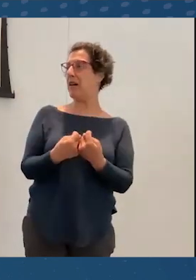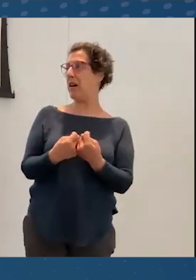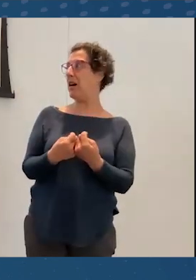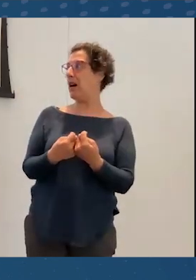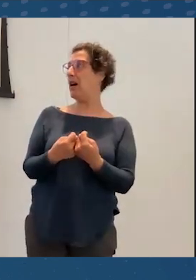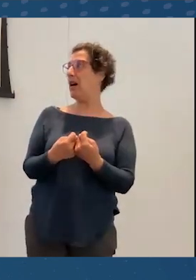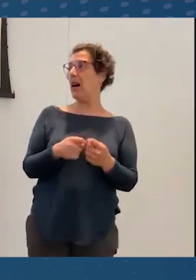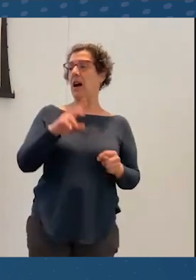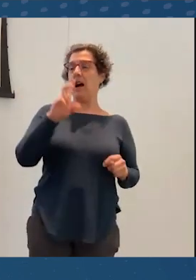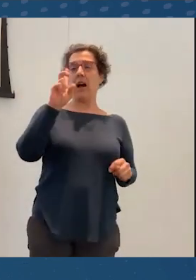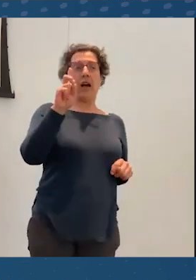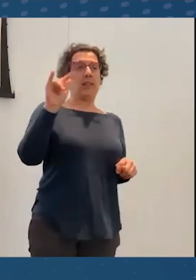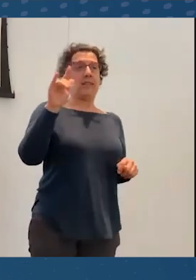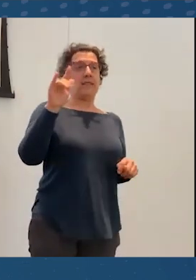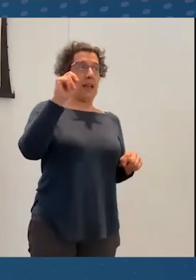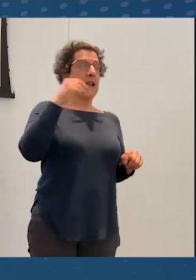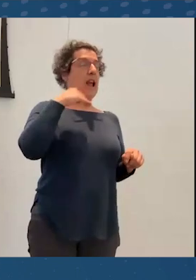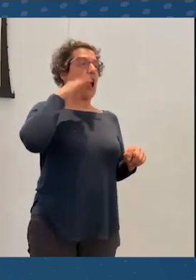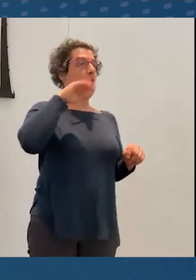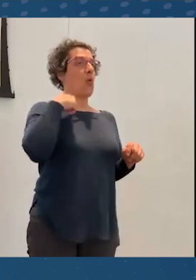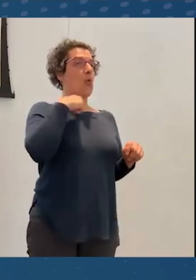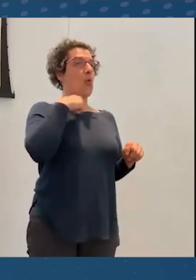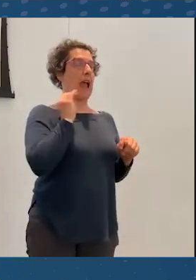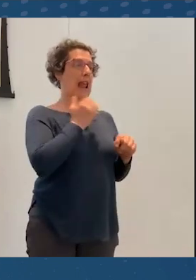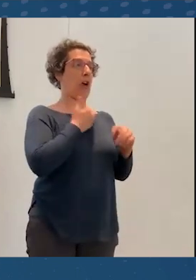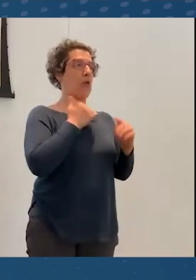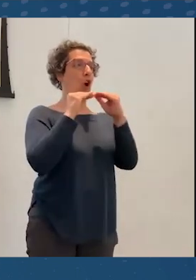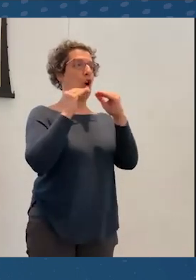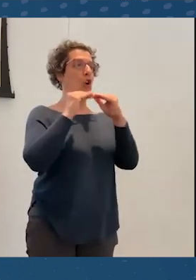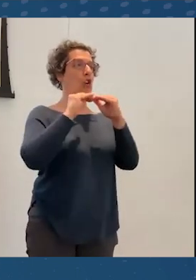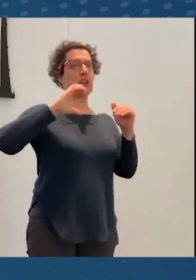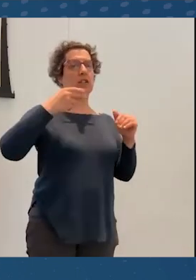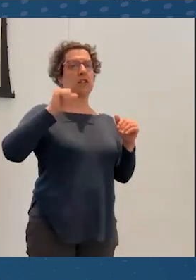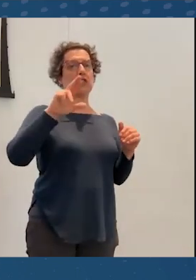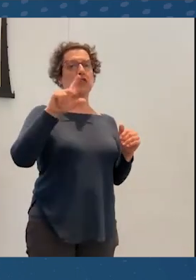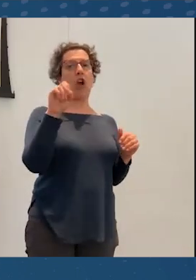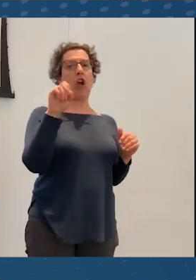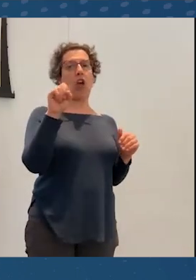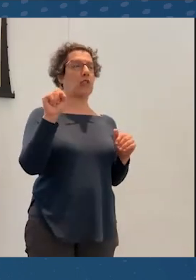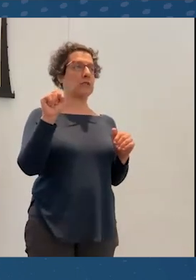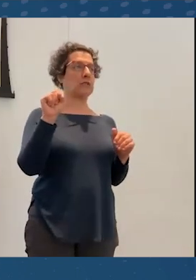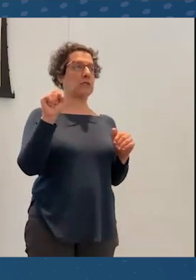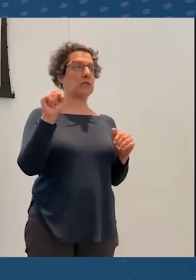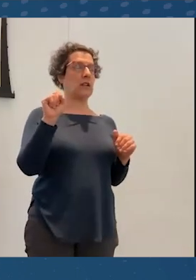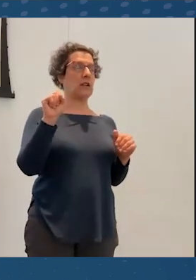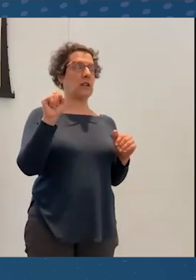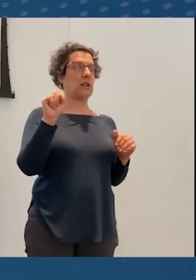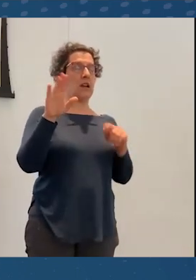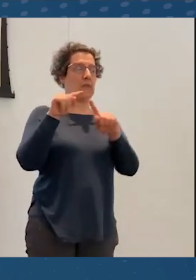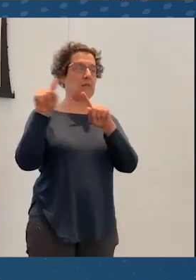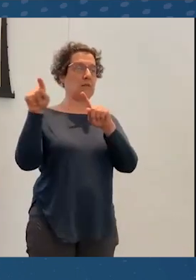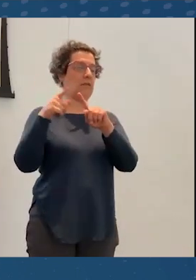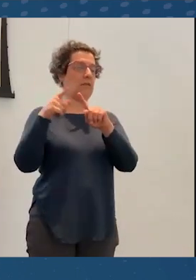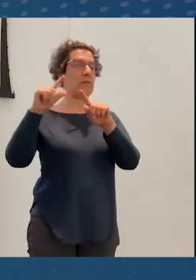I know we had our colleague Charles LaPierre at Benetech, who's working a lot on that very specific problem.